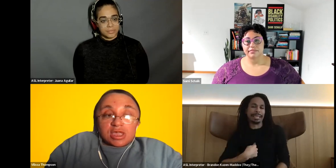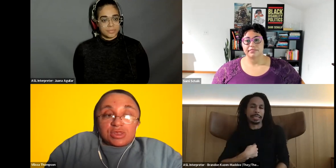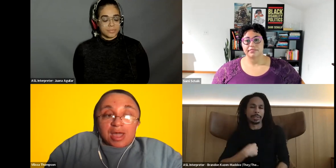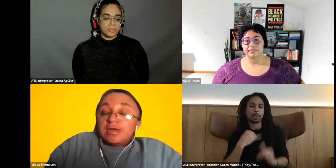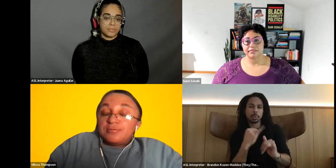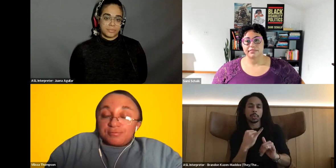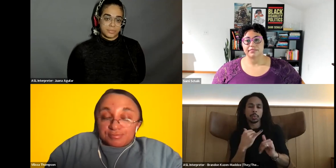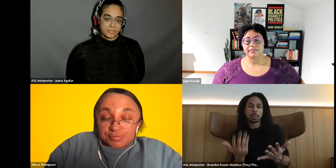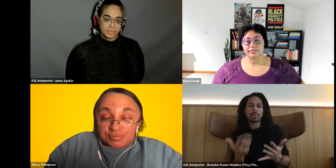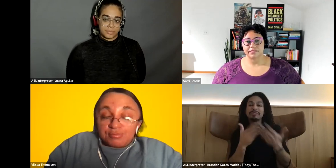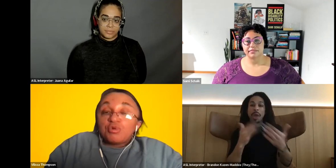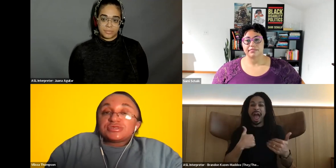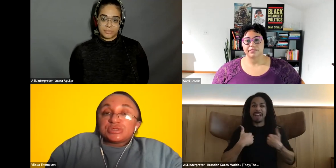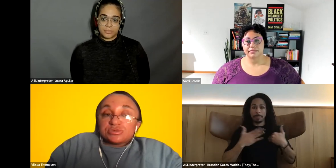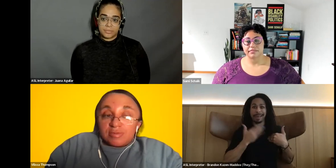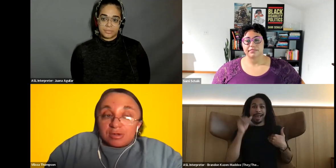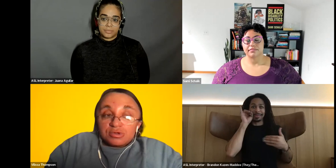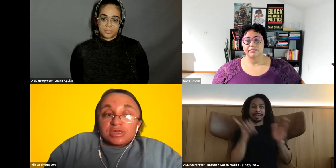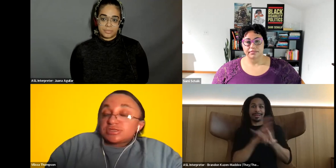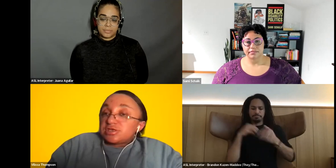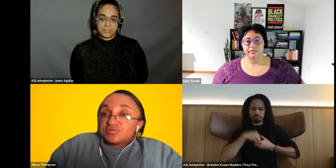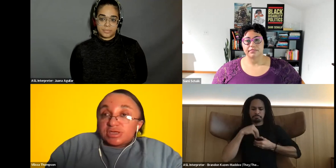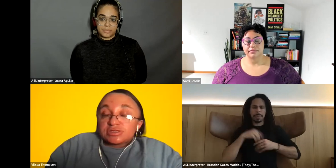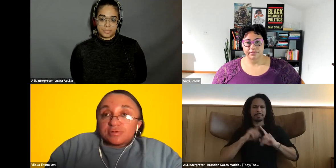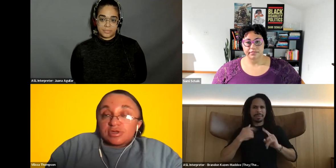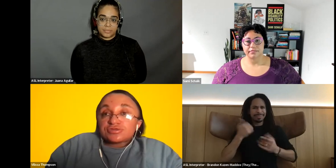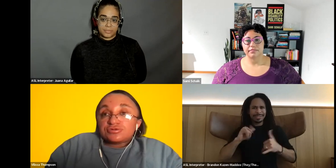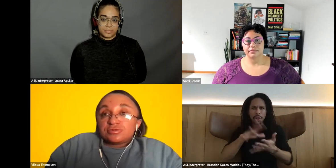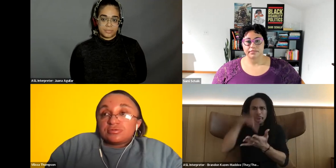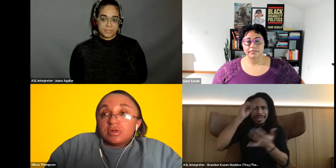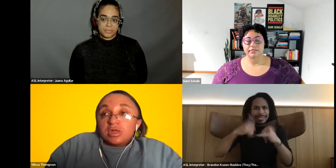Vilissa Thompson: you know I am more intentional about creating safe spaces for us to